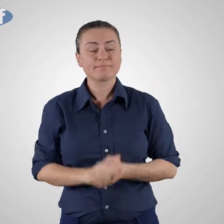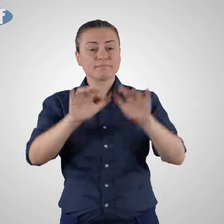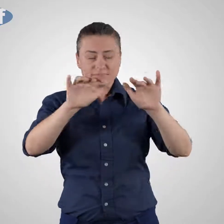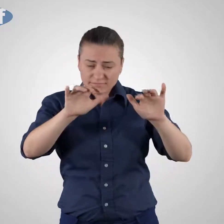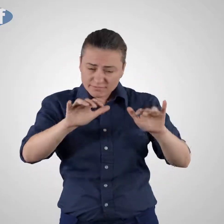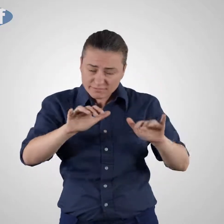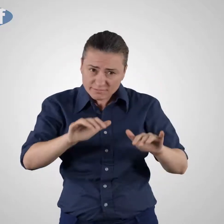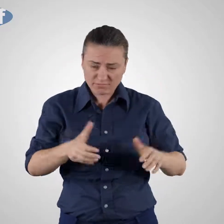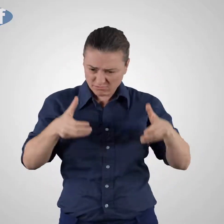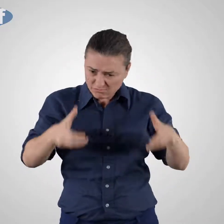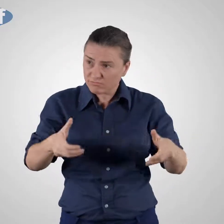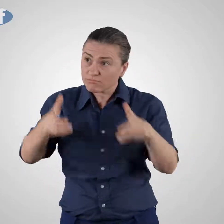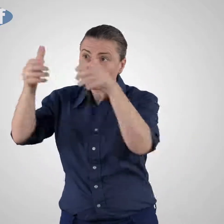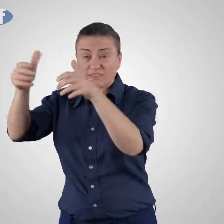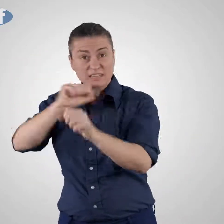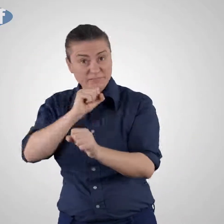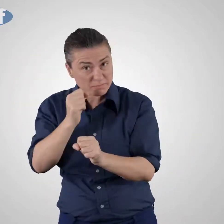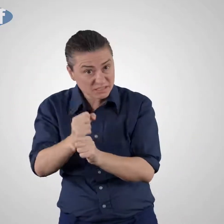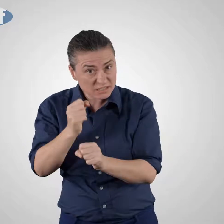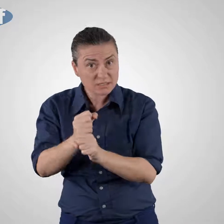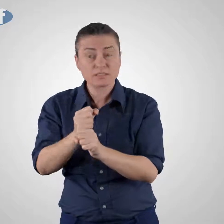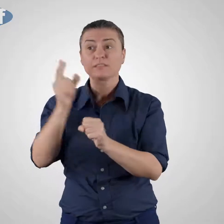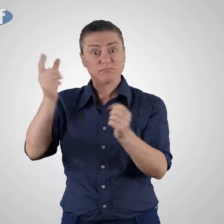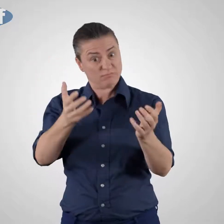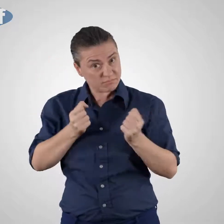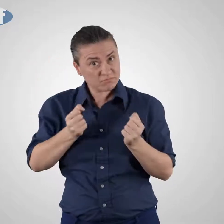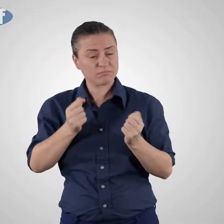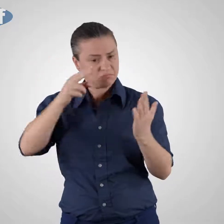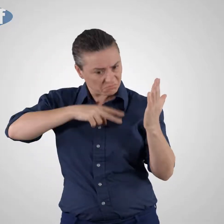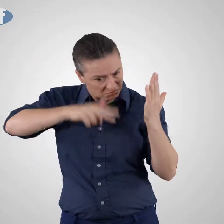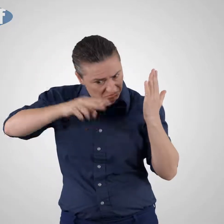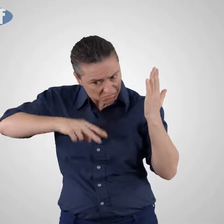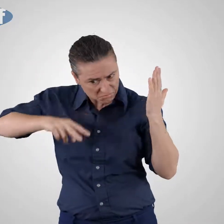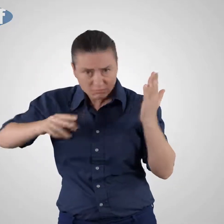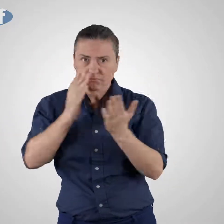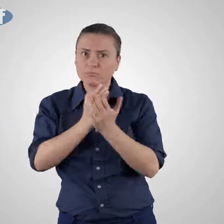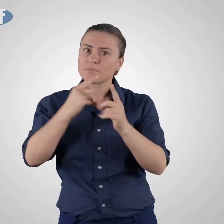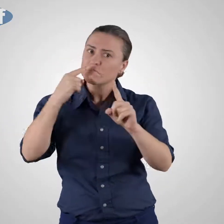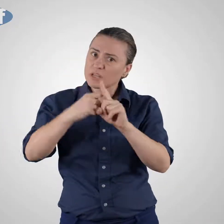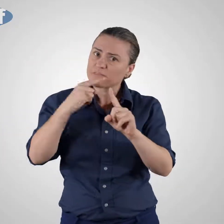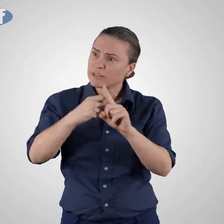Our strong submission was received positively by the Government